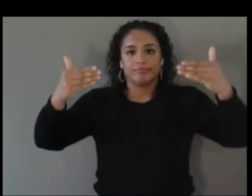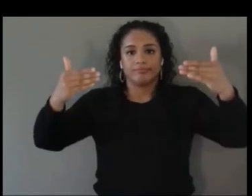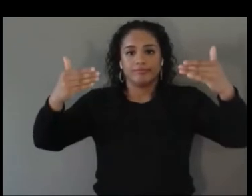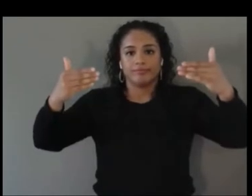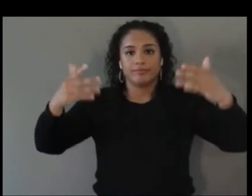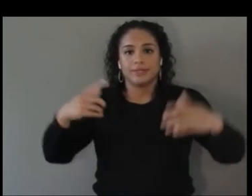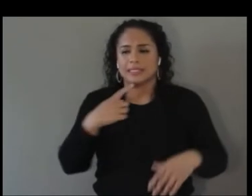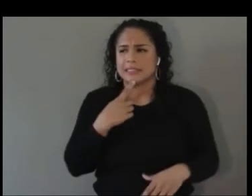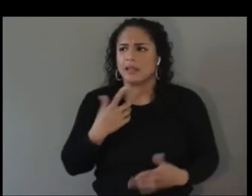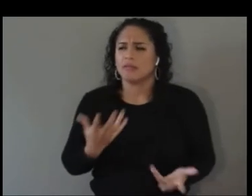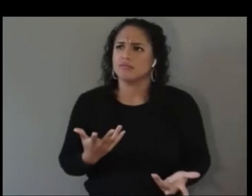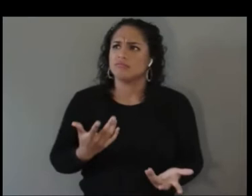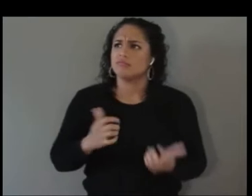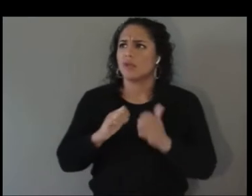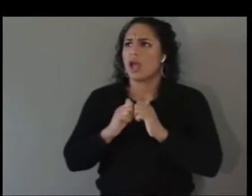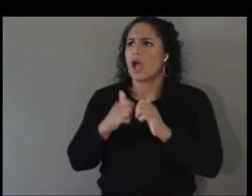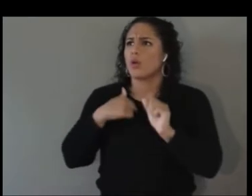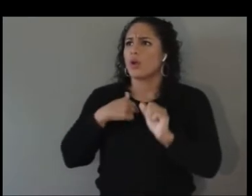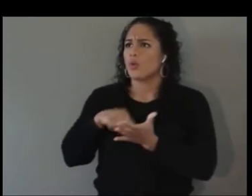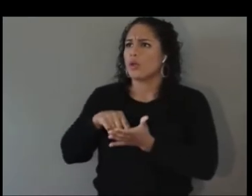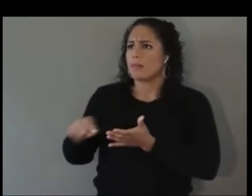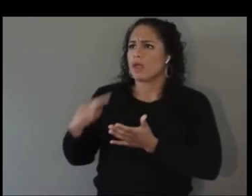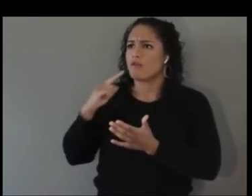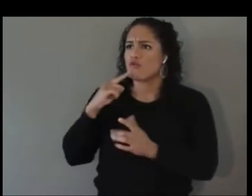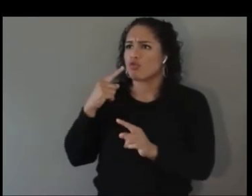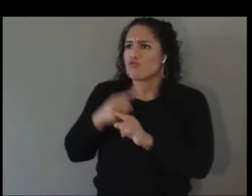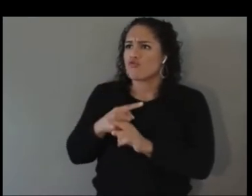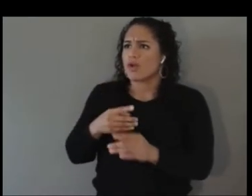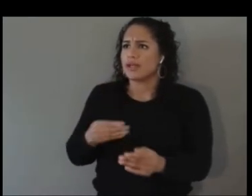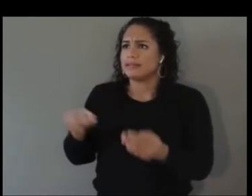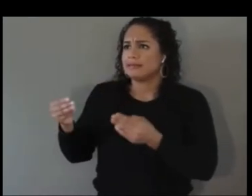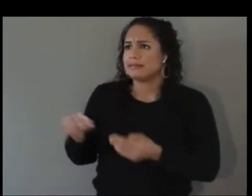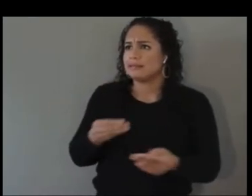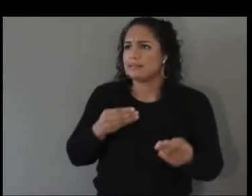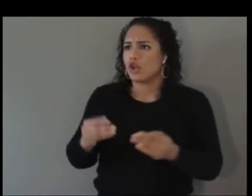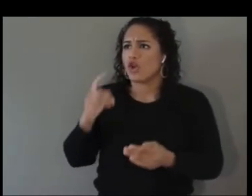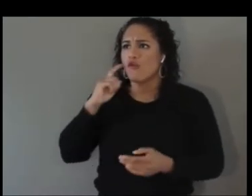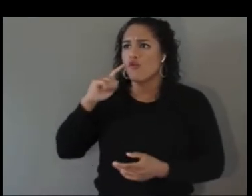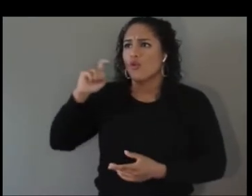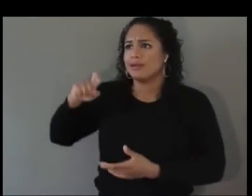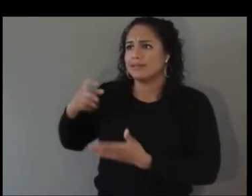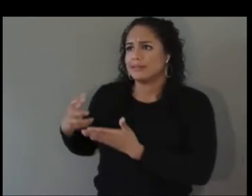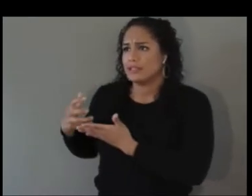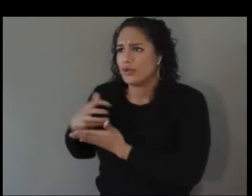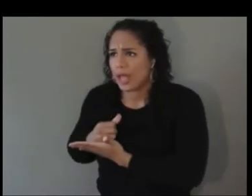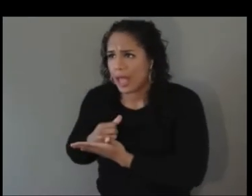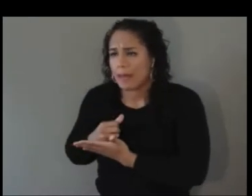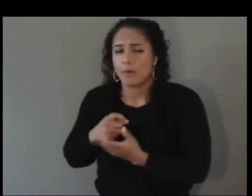type of deal flow to be able to get the necessary capital to fuel these wonderful ideas that companies